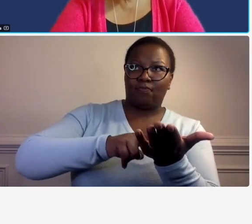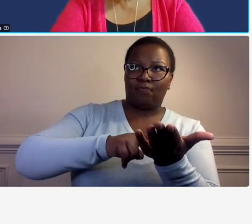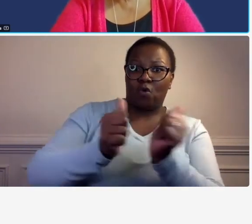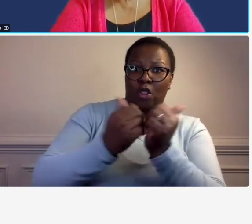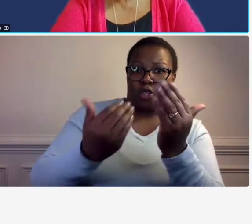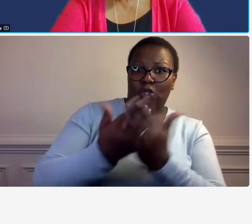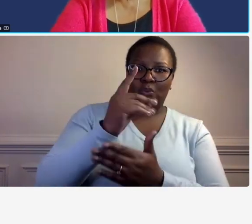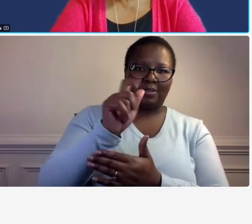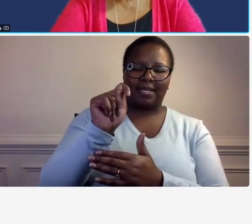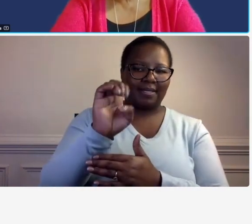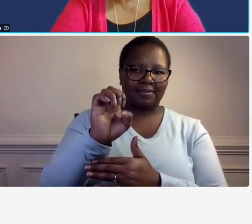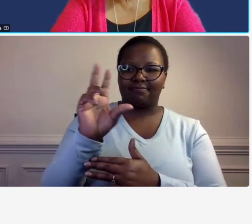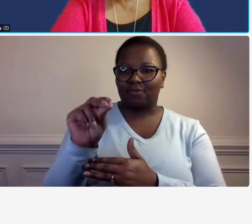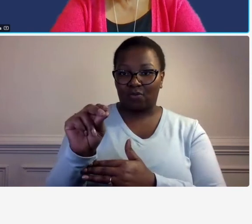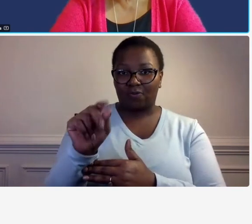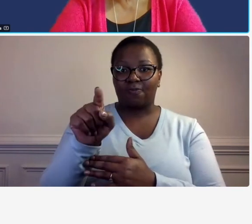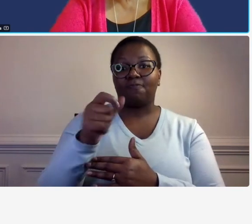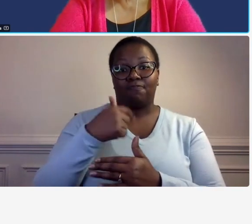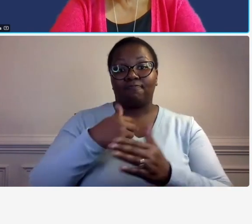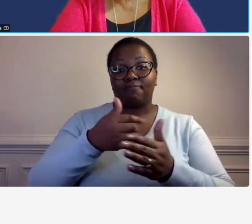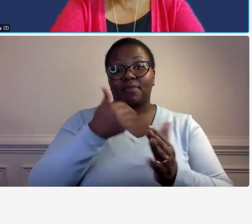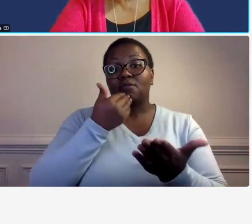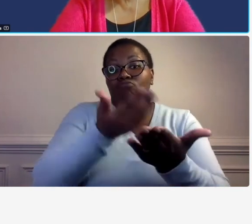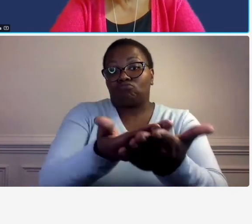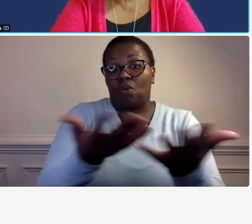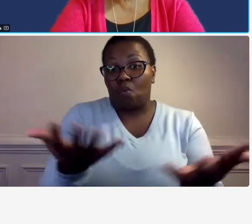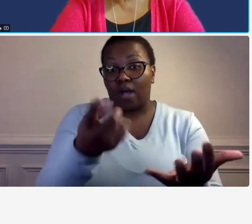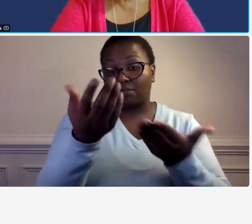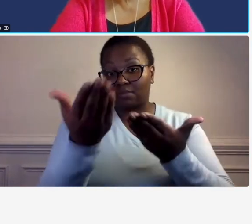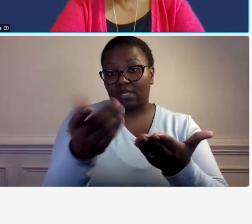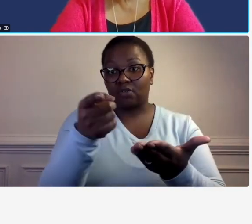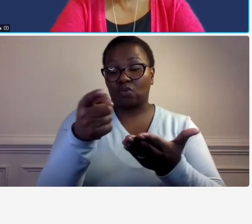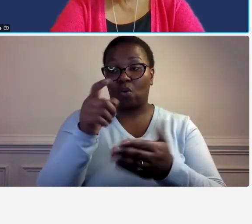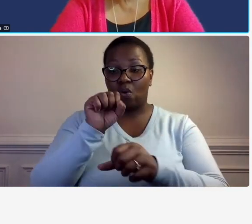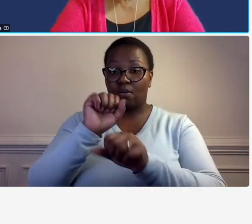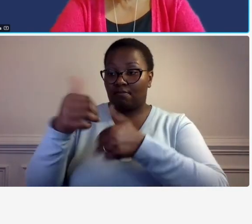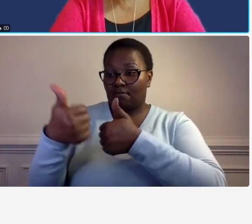through or have your accountant you know who's working at your company go through the icq